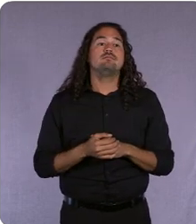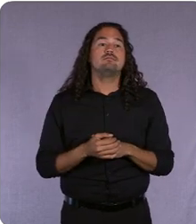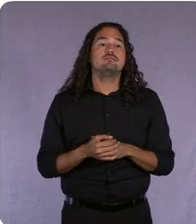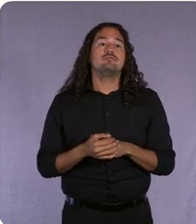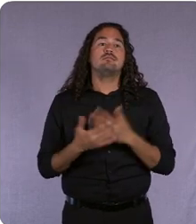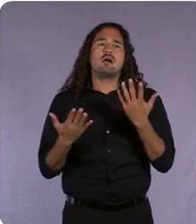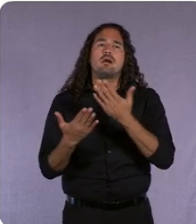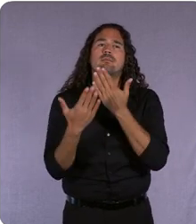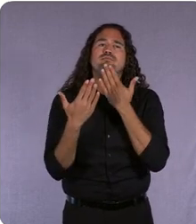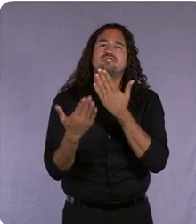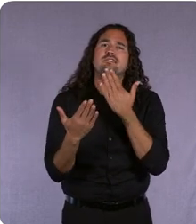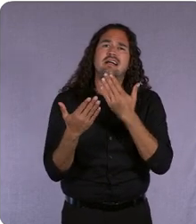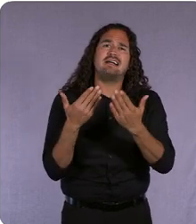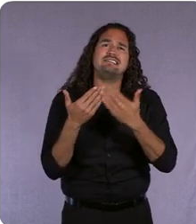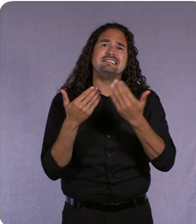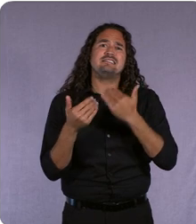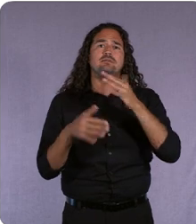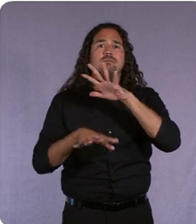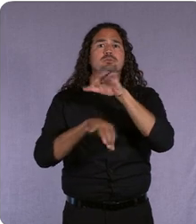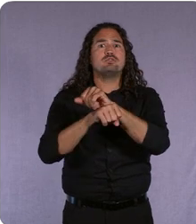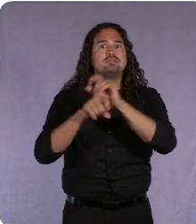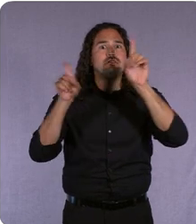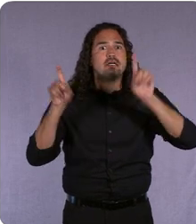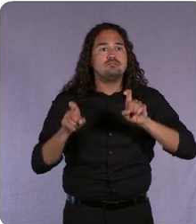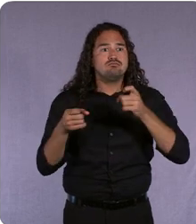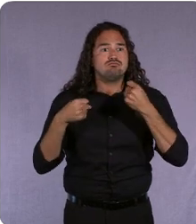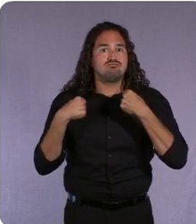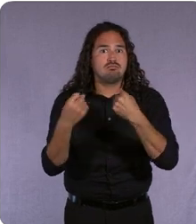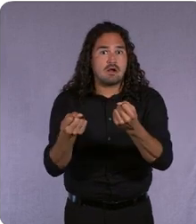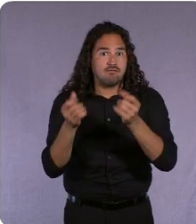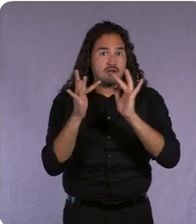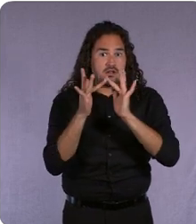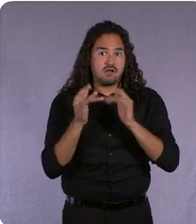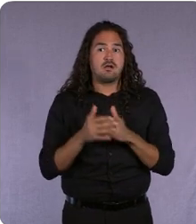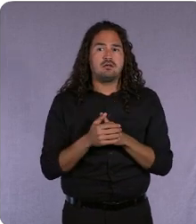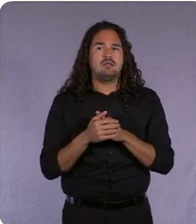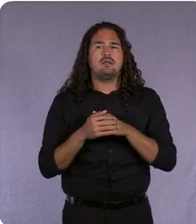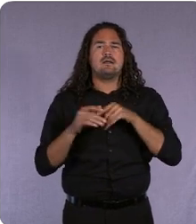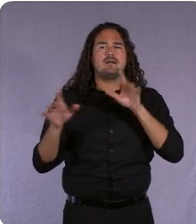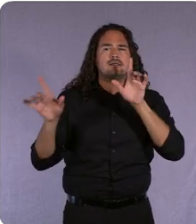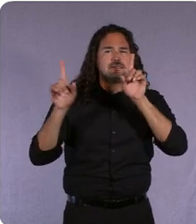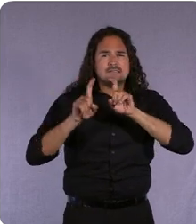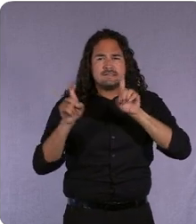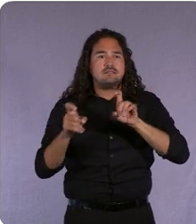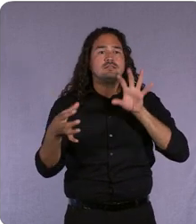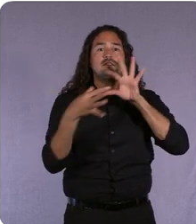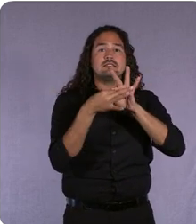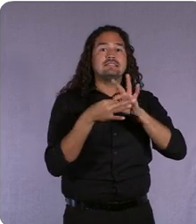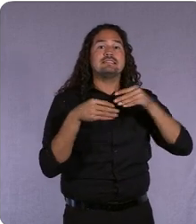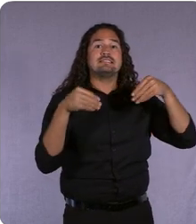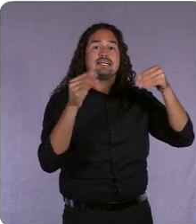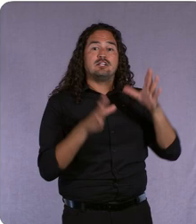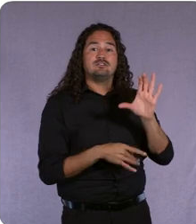So in one test, Kia connected their website with the dealer's CRM and they saw a 4x boost